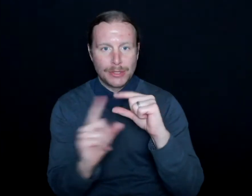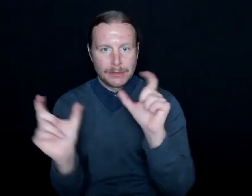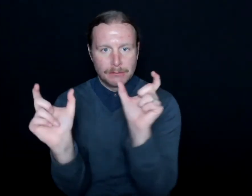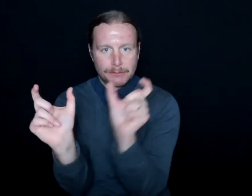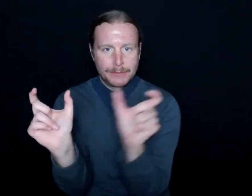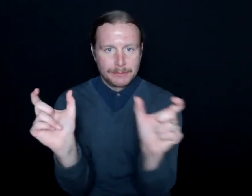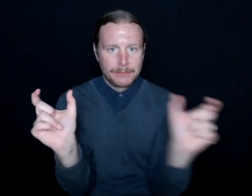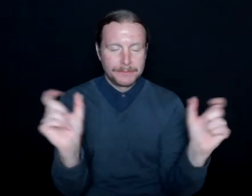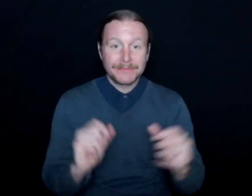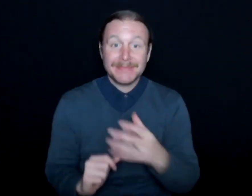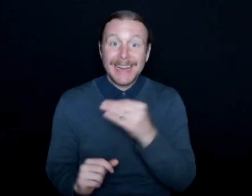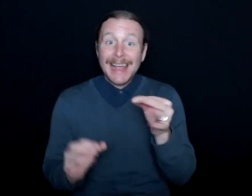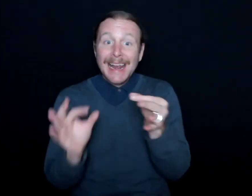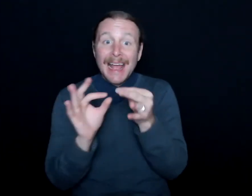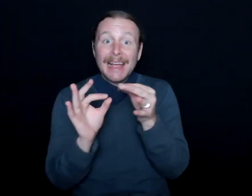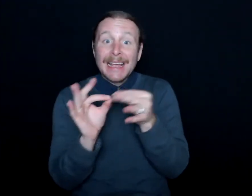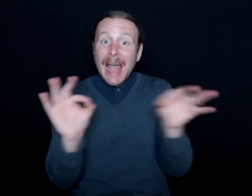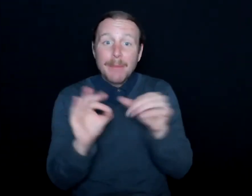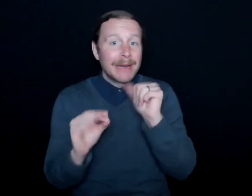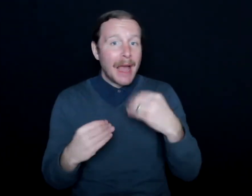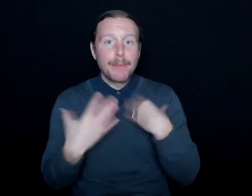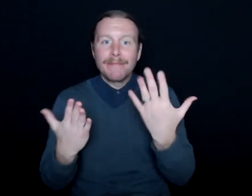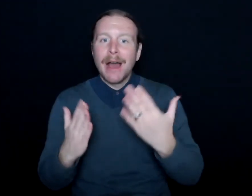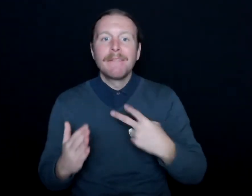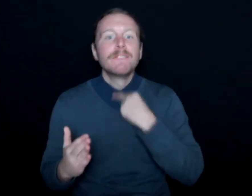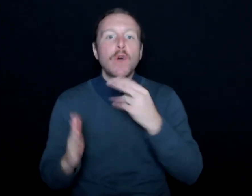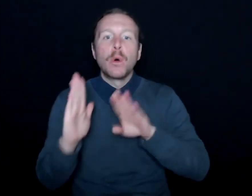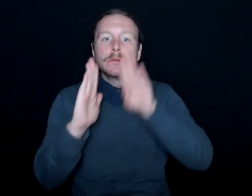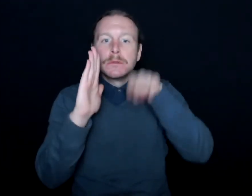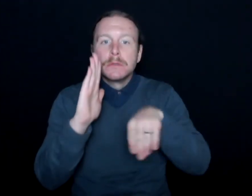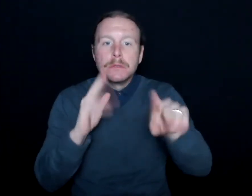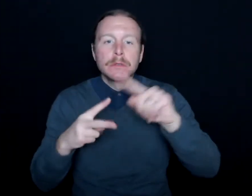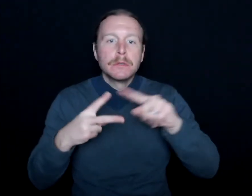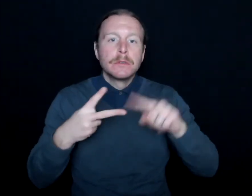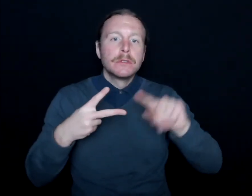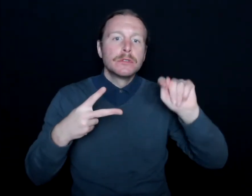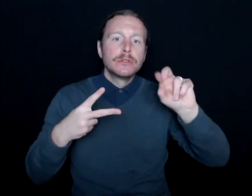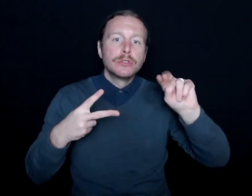Also, captions doesn't provide inflection, tone, pace, humor,